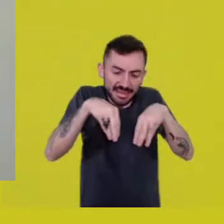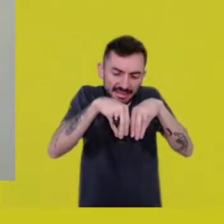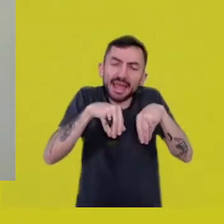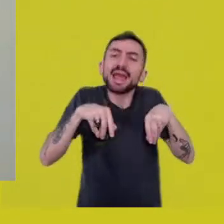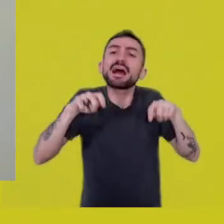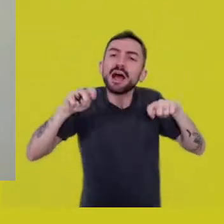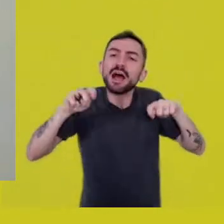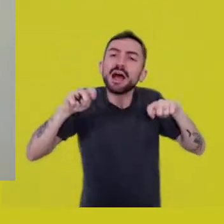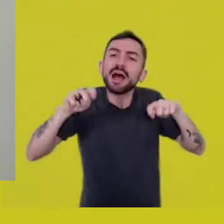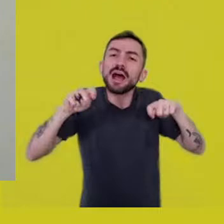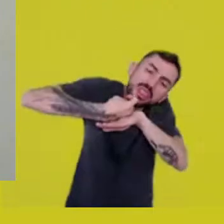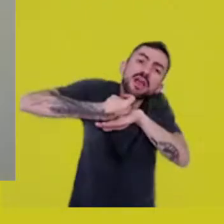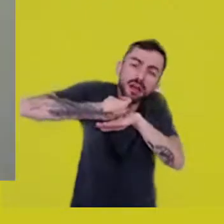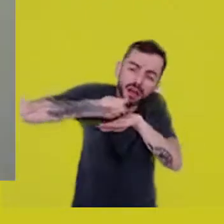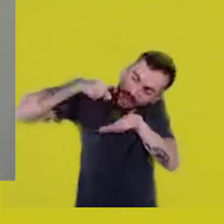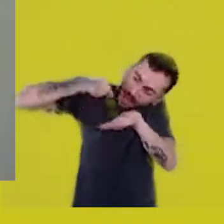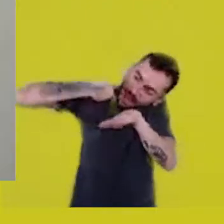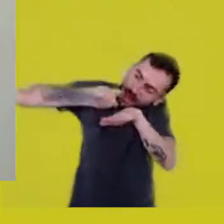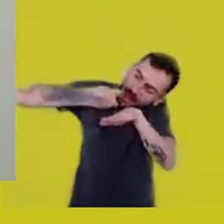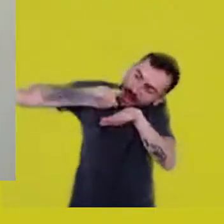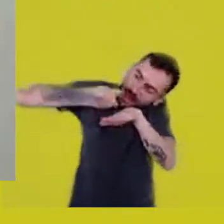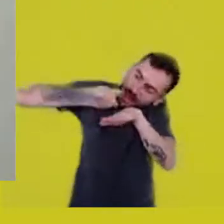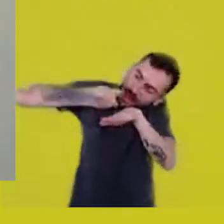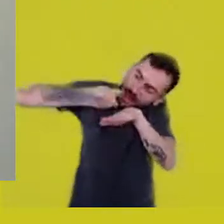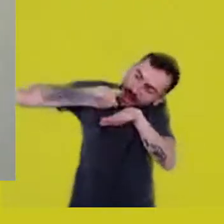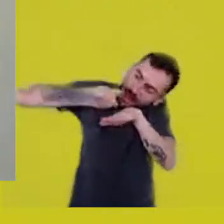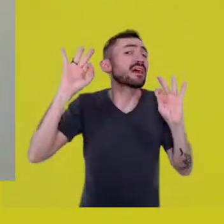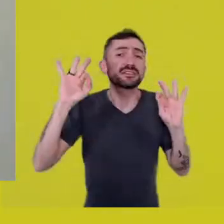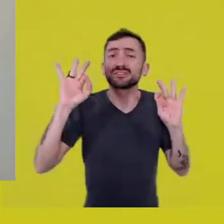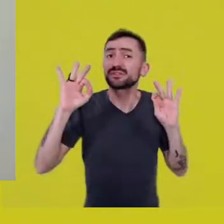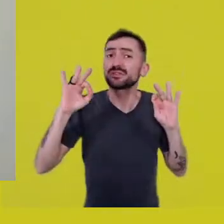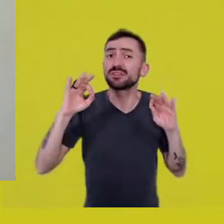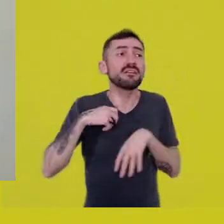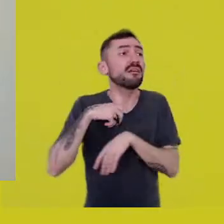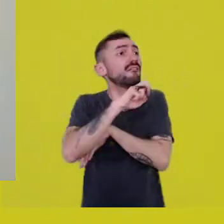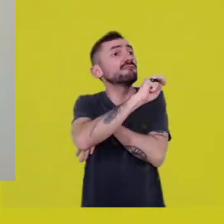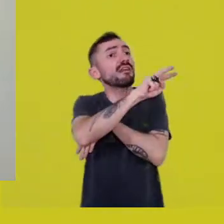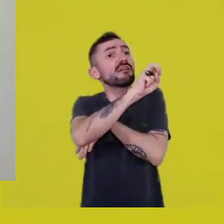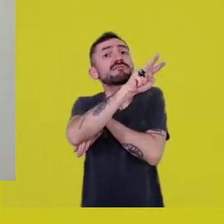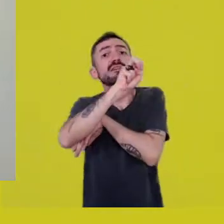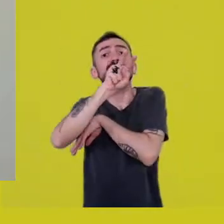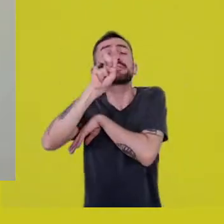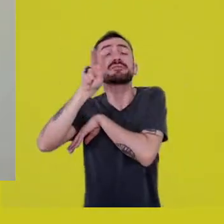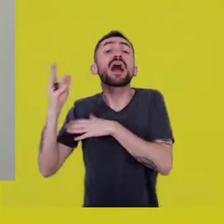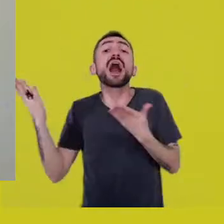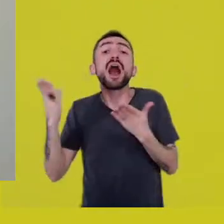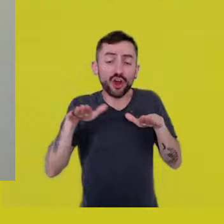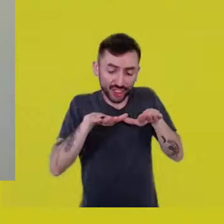The ground around us, most of the time, is either isolated